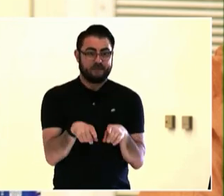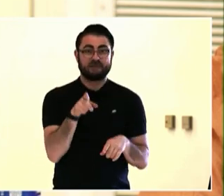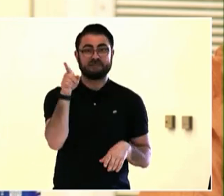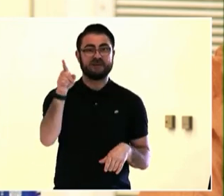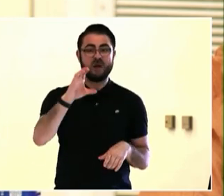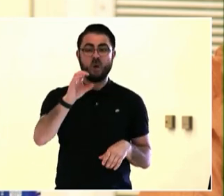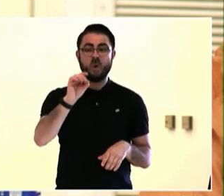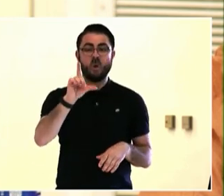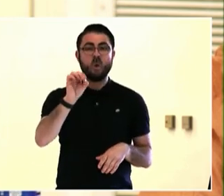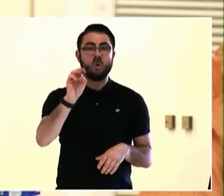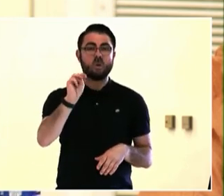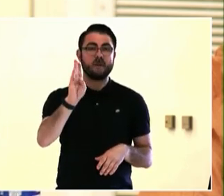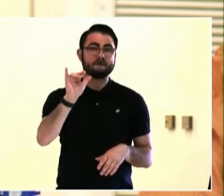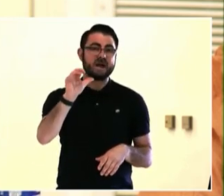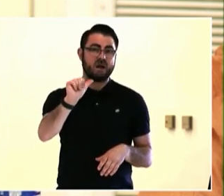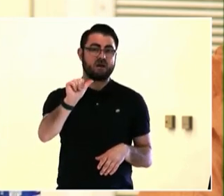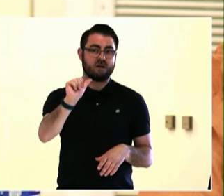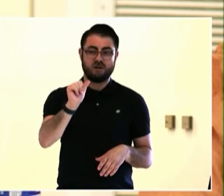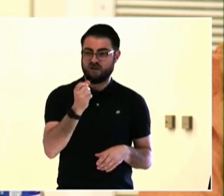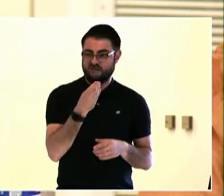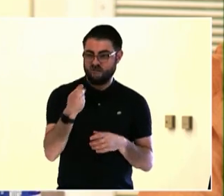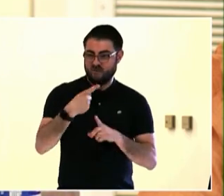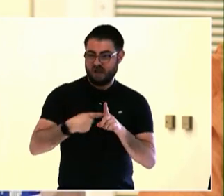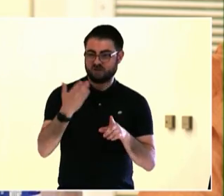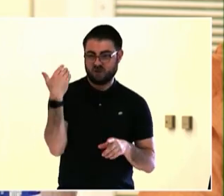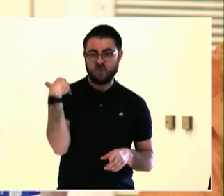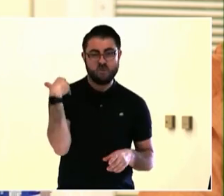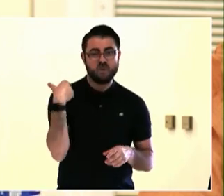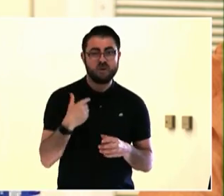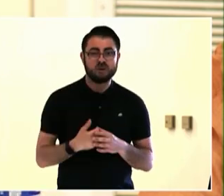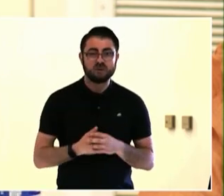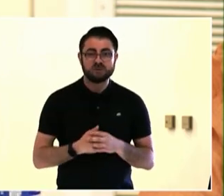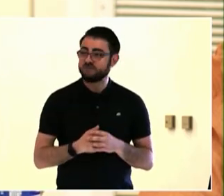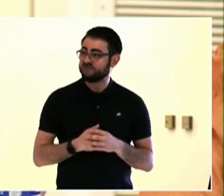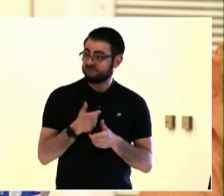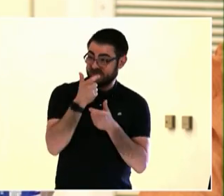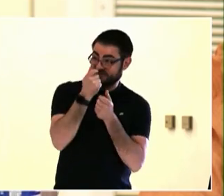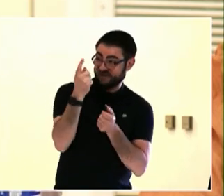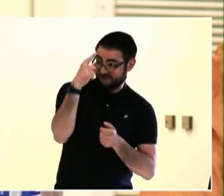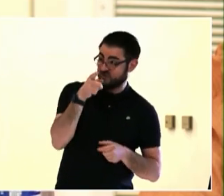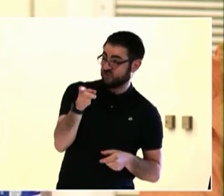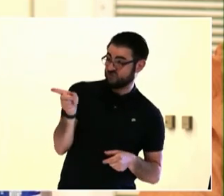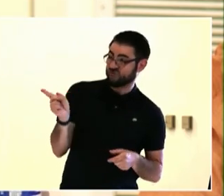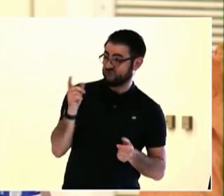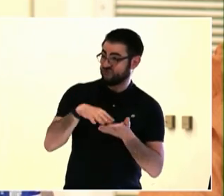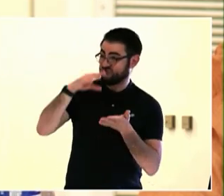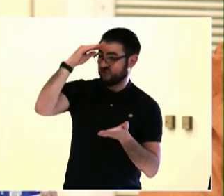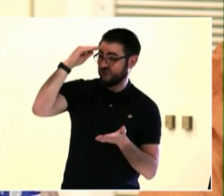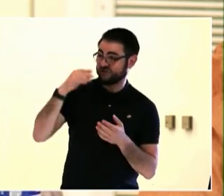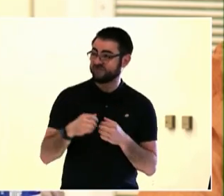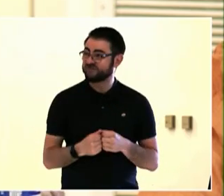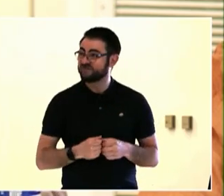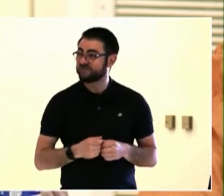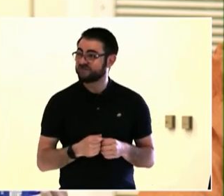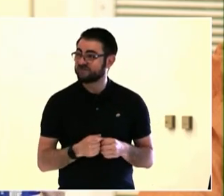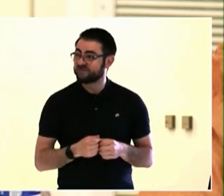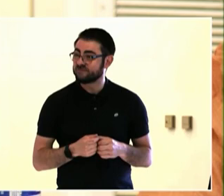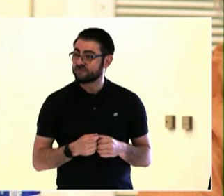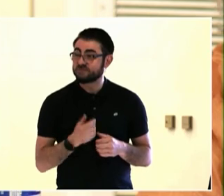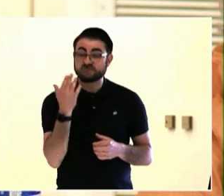And that's very helpful to build dialogue, be aware of the different stories of life and the different views of the city